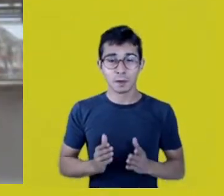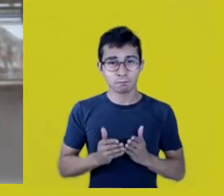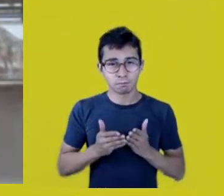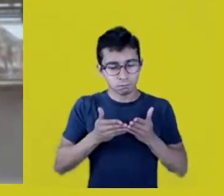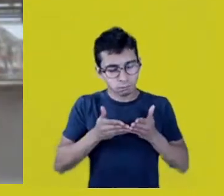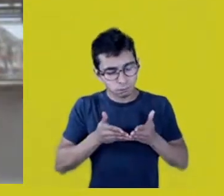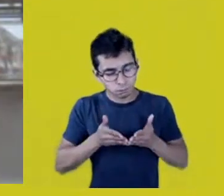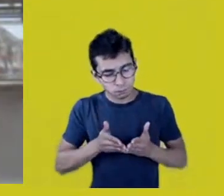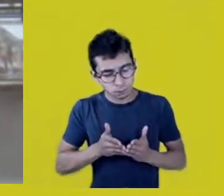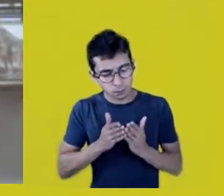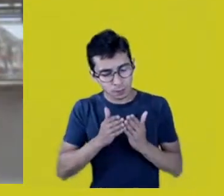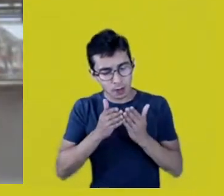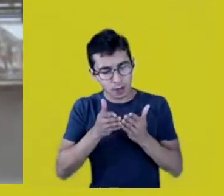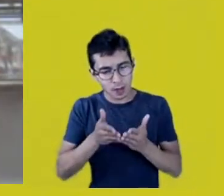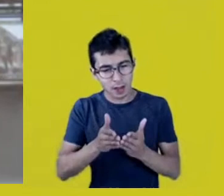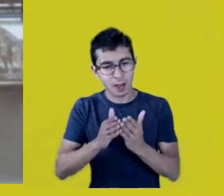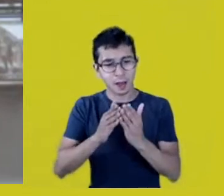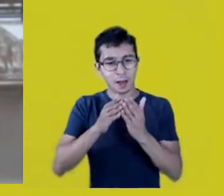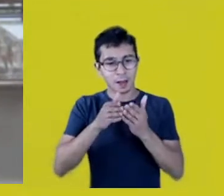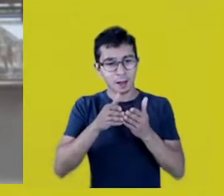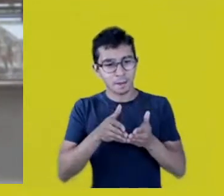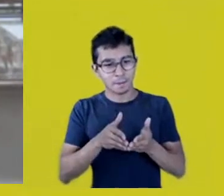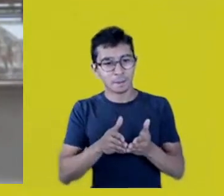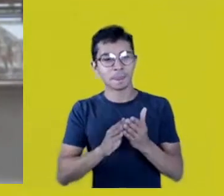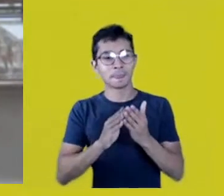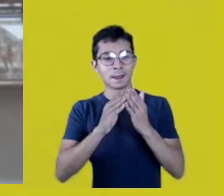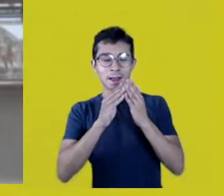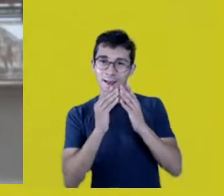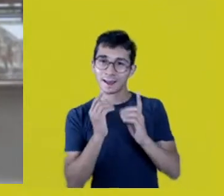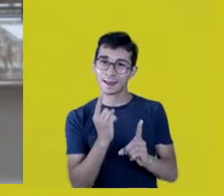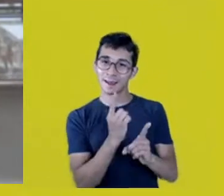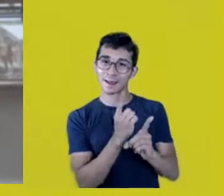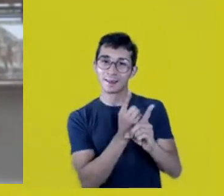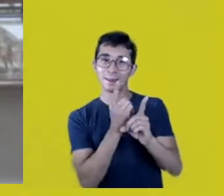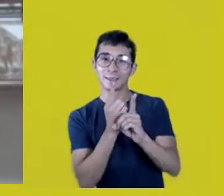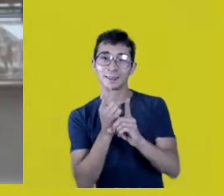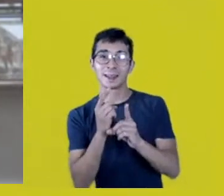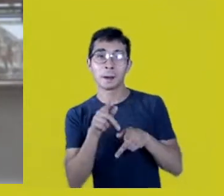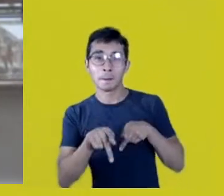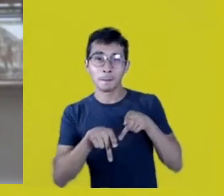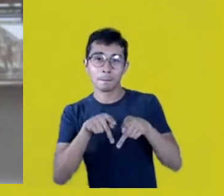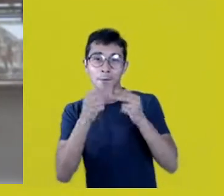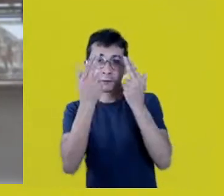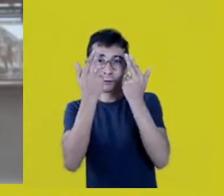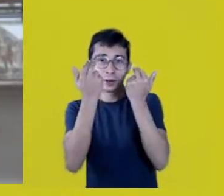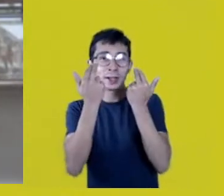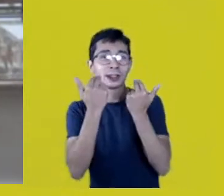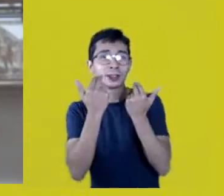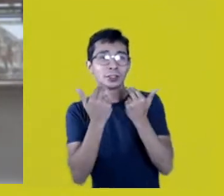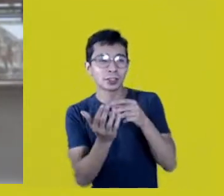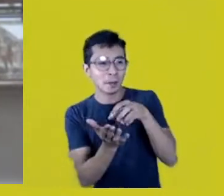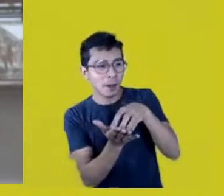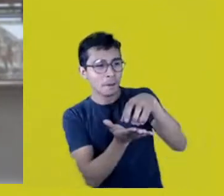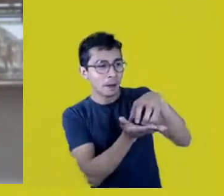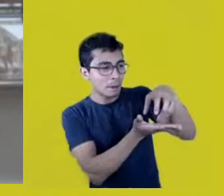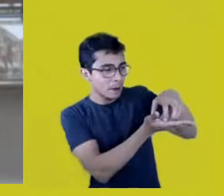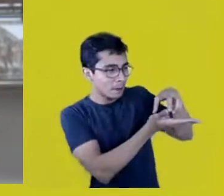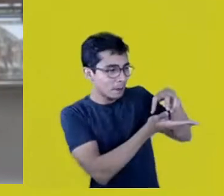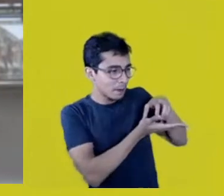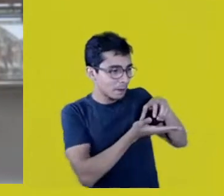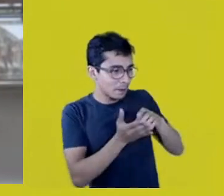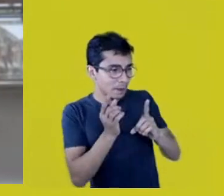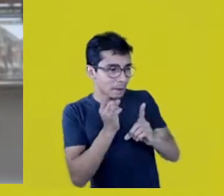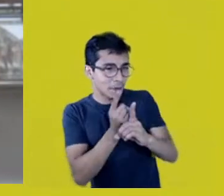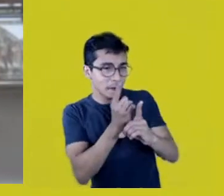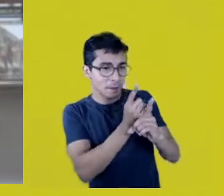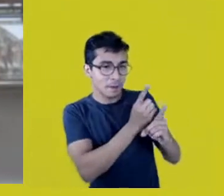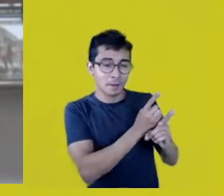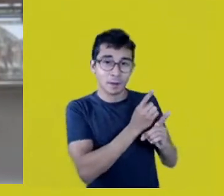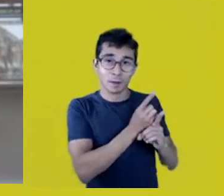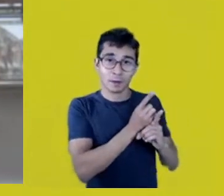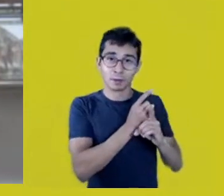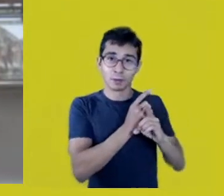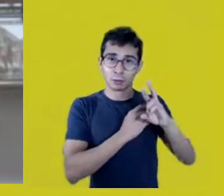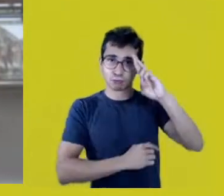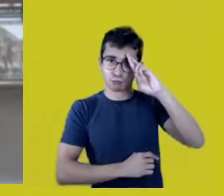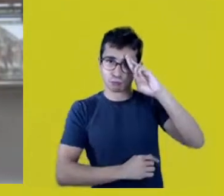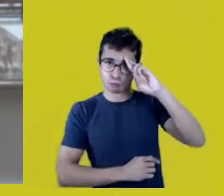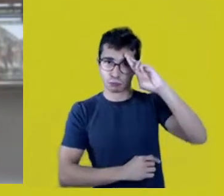I’ve met Chief Mura